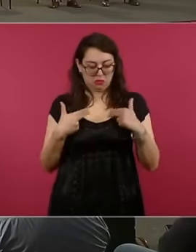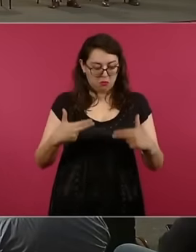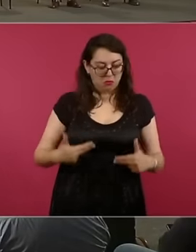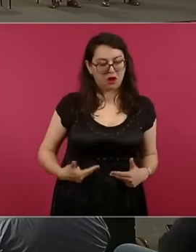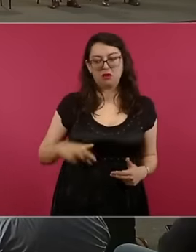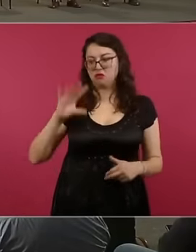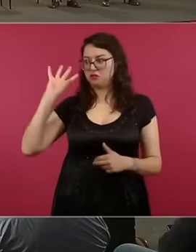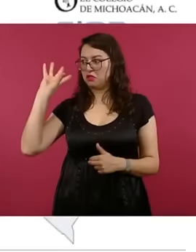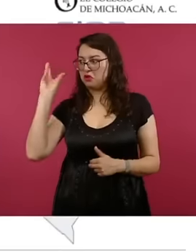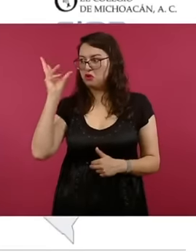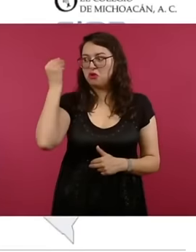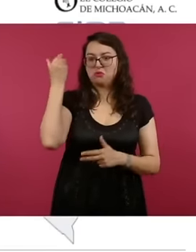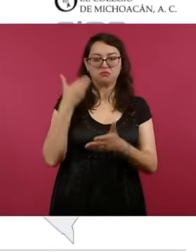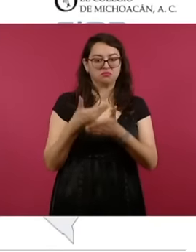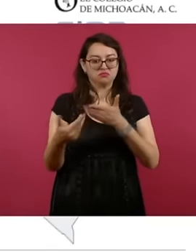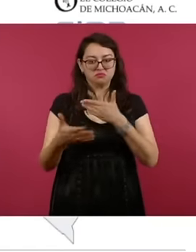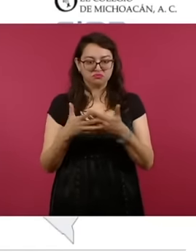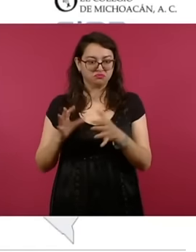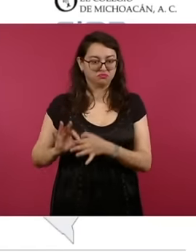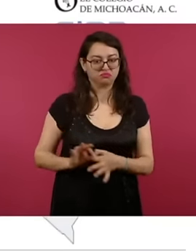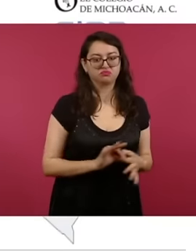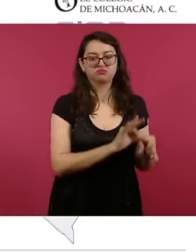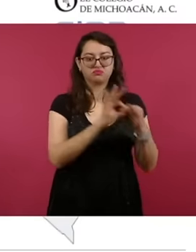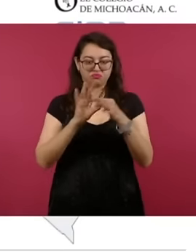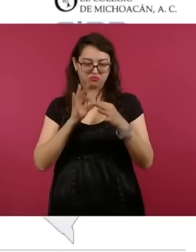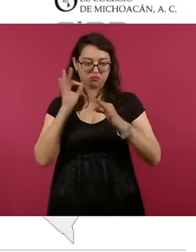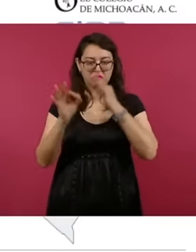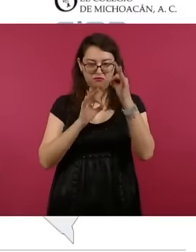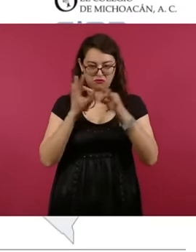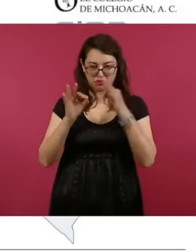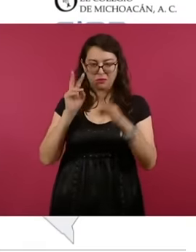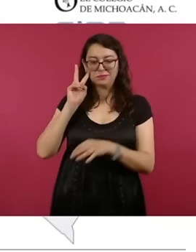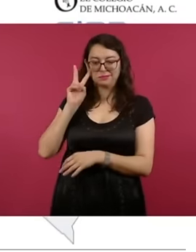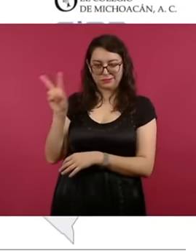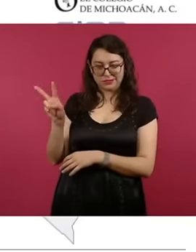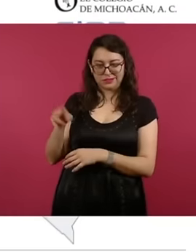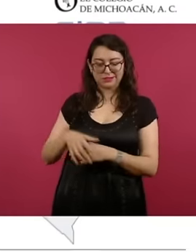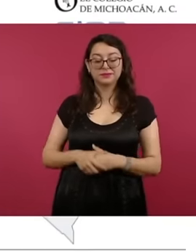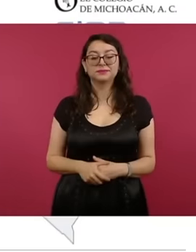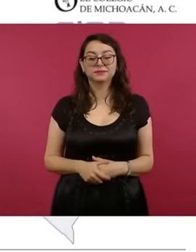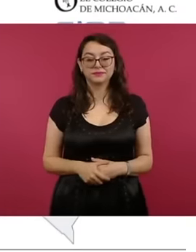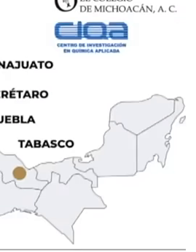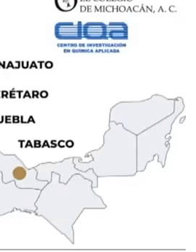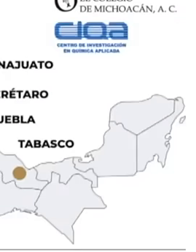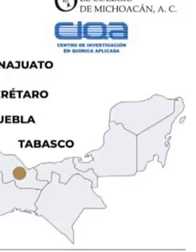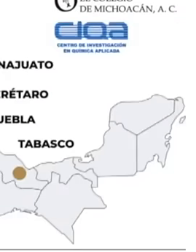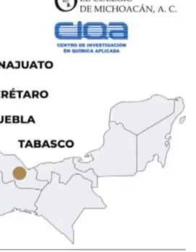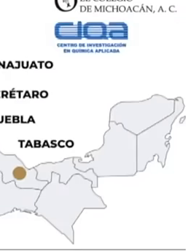to help disseminate knowledge in different regions of the country, demystifying false information